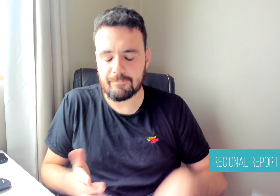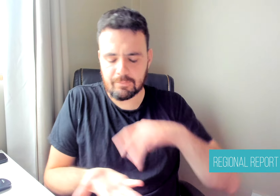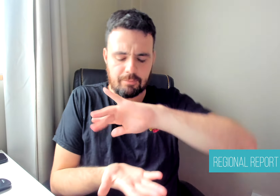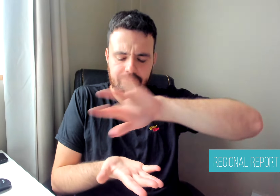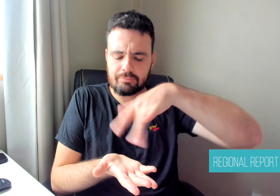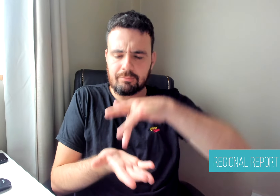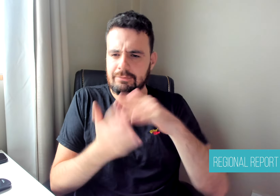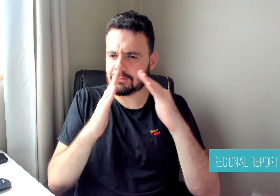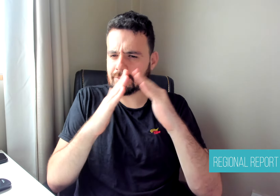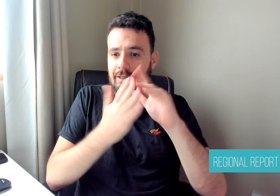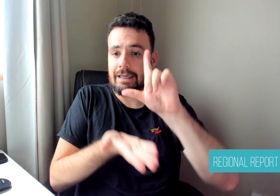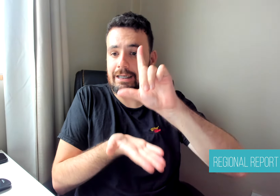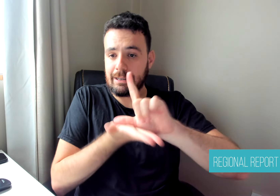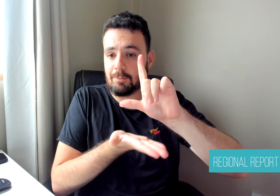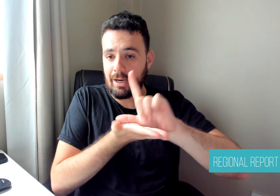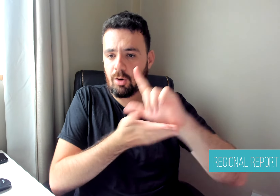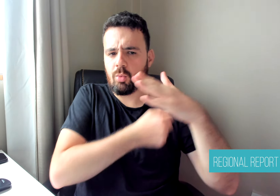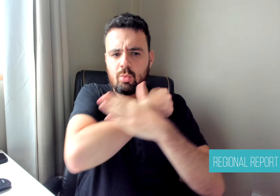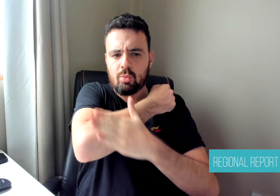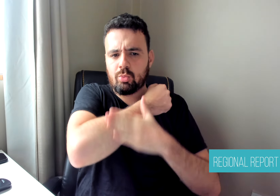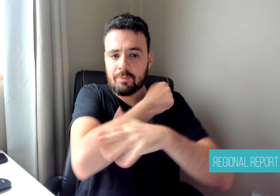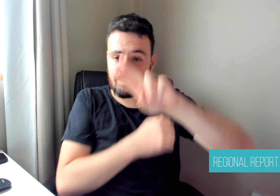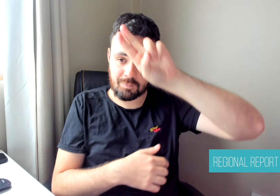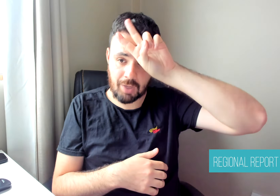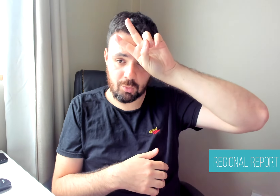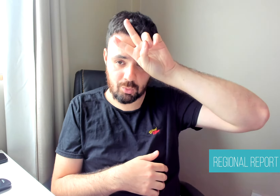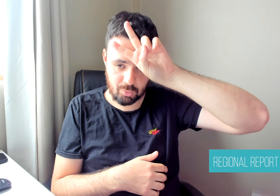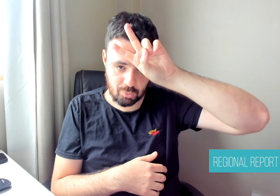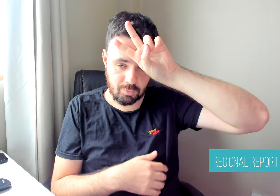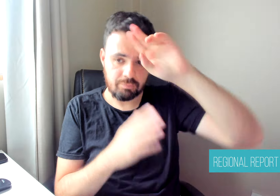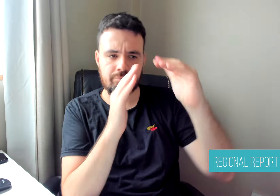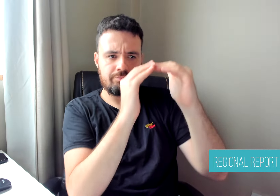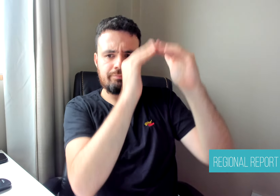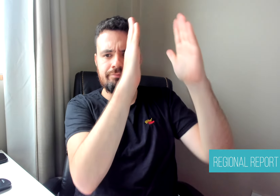In Lima, Peru, The Pontifical Catholic University of Peru (PUCP)